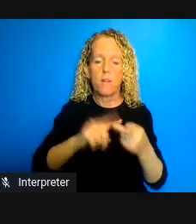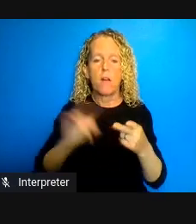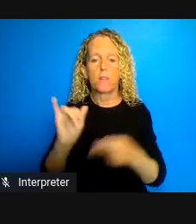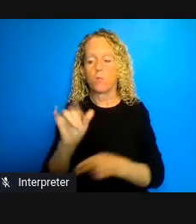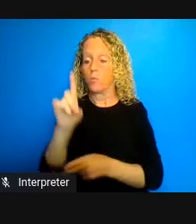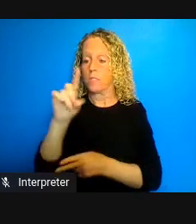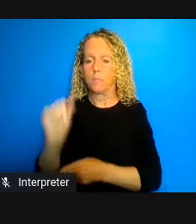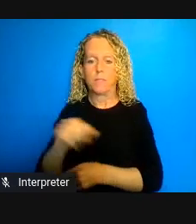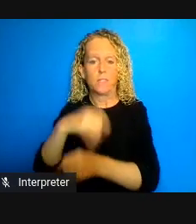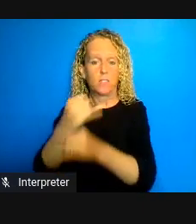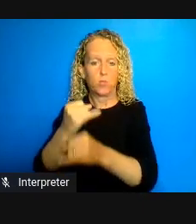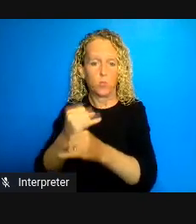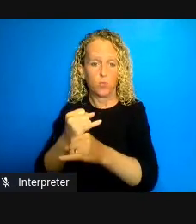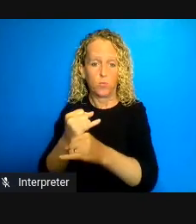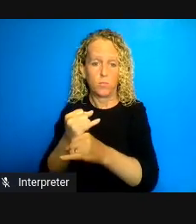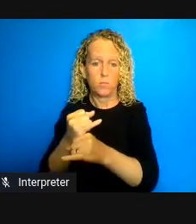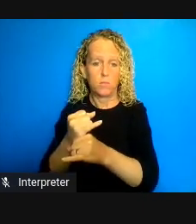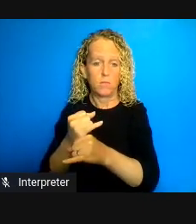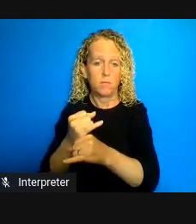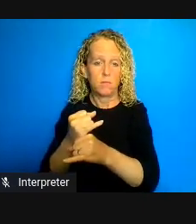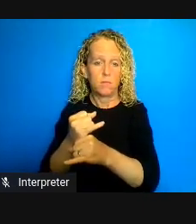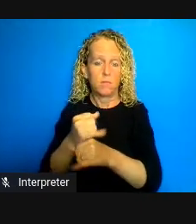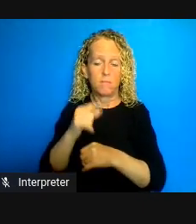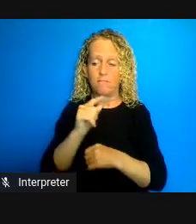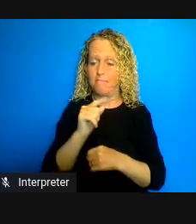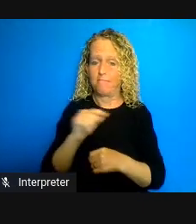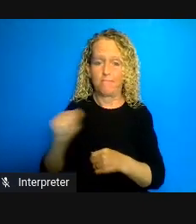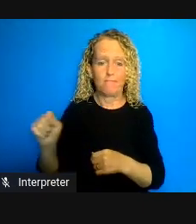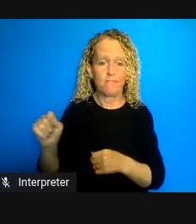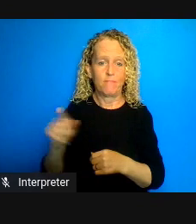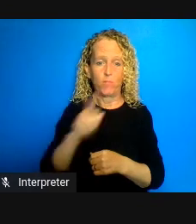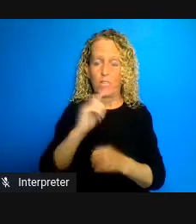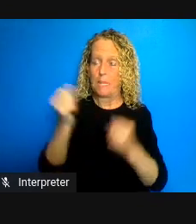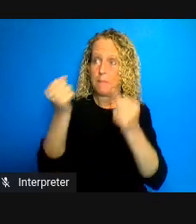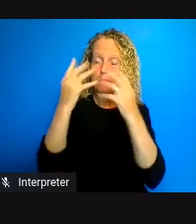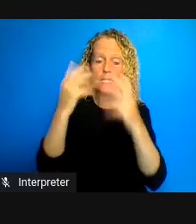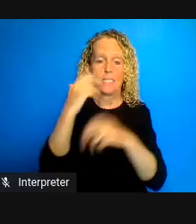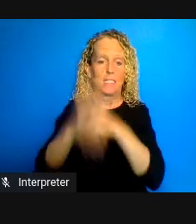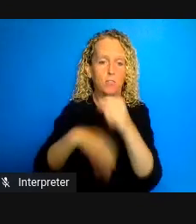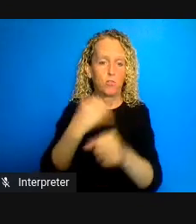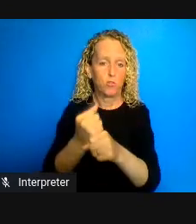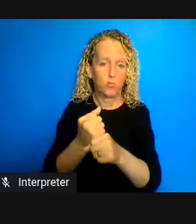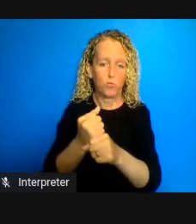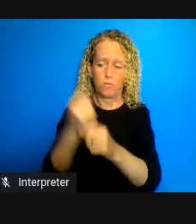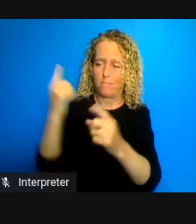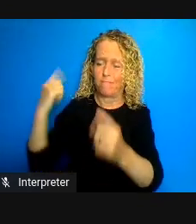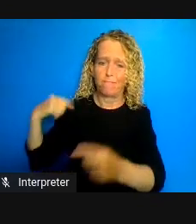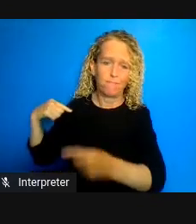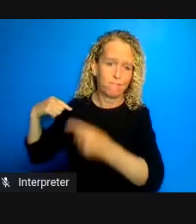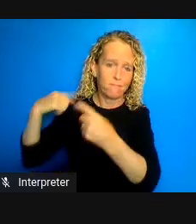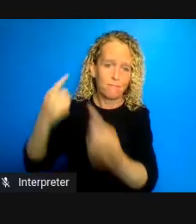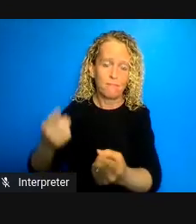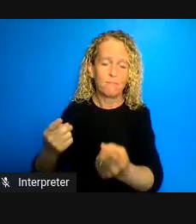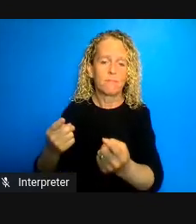years have languished with advocates pushing for the institutionalization and